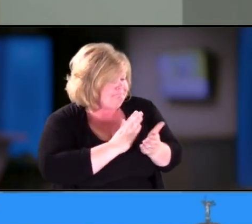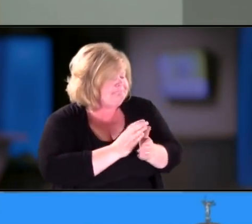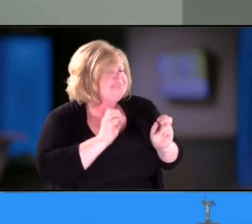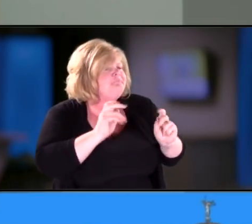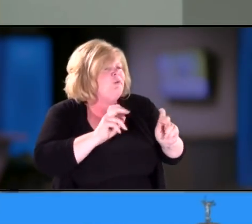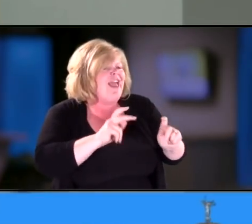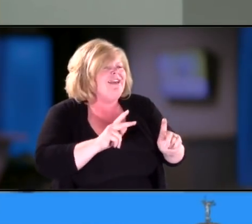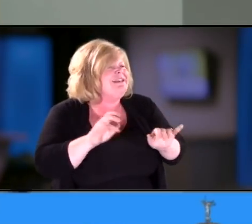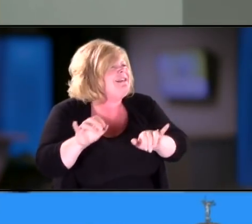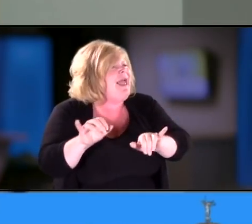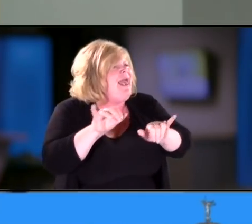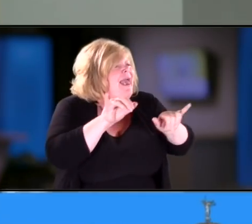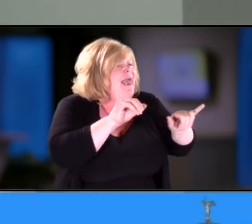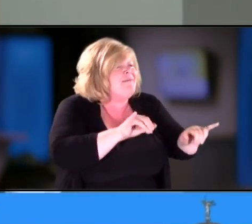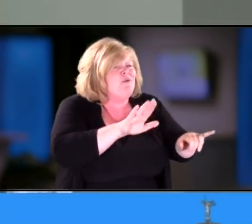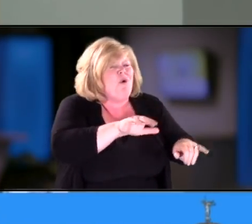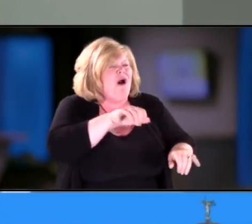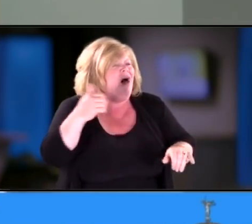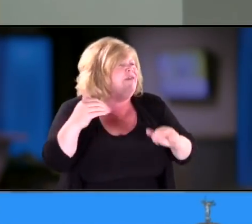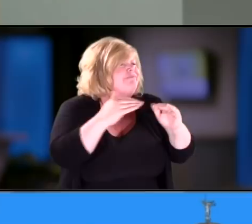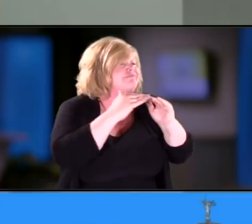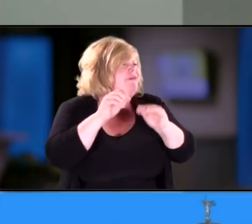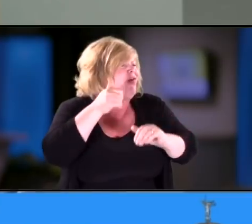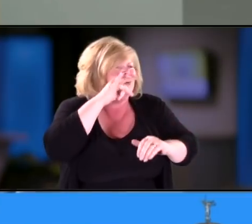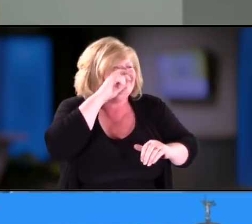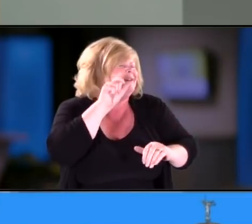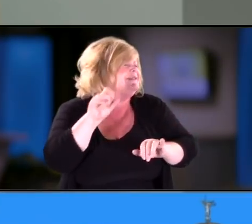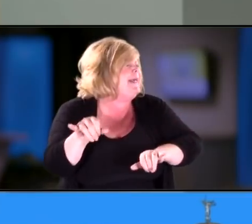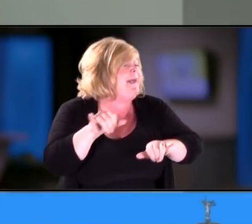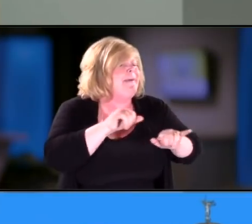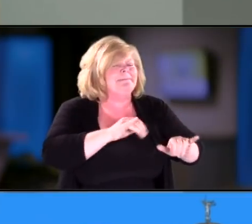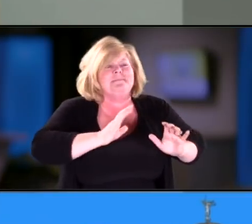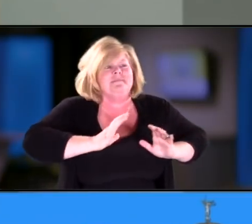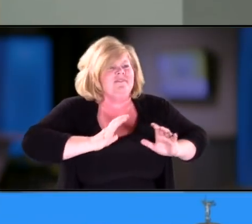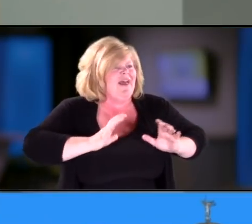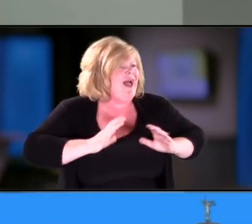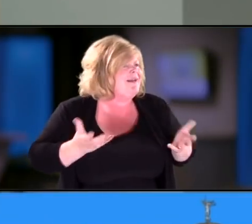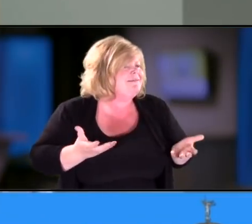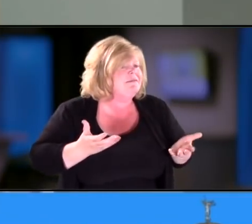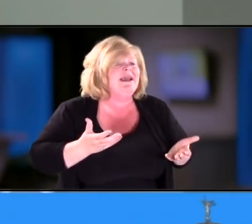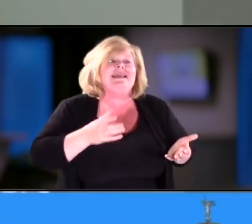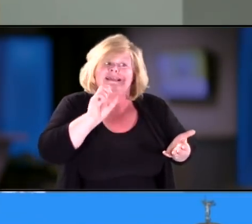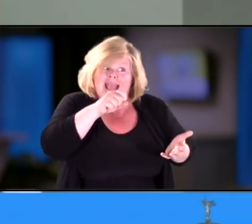She's like, "It's okay. You treat her like you would always treat any child, and you don't know,